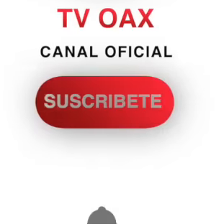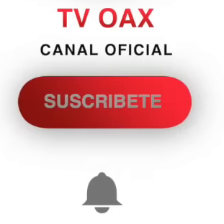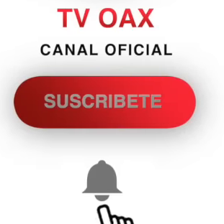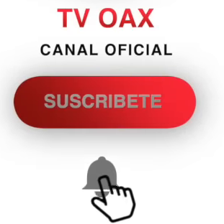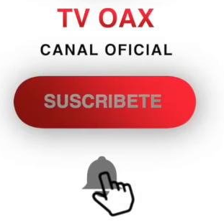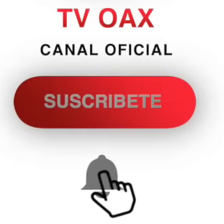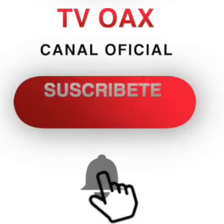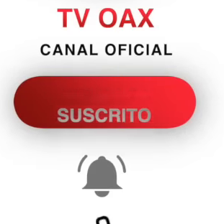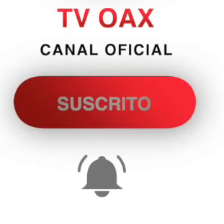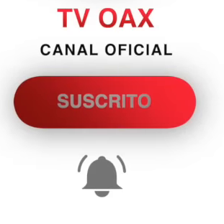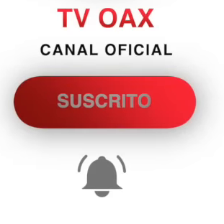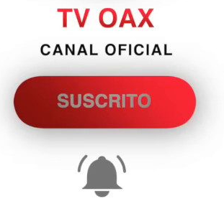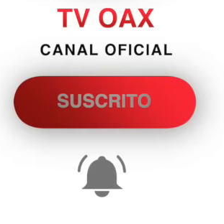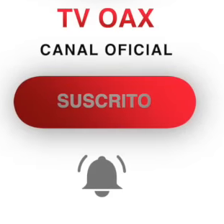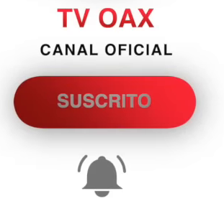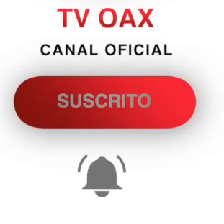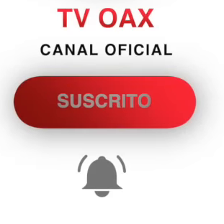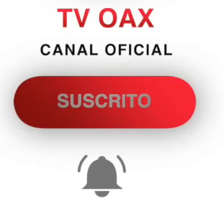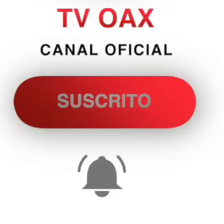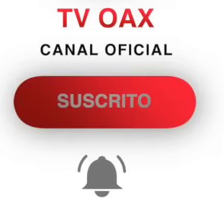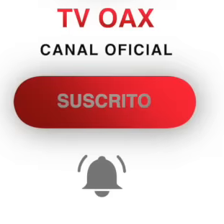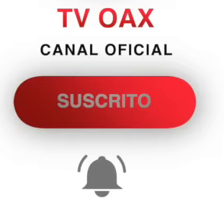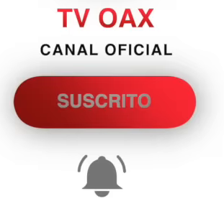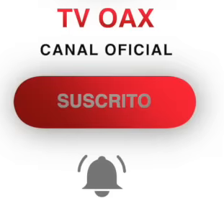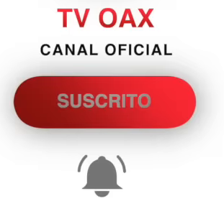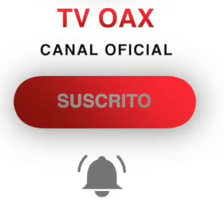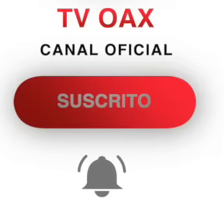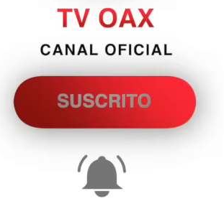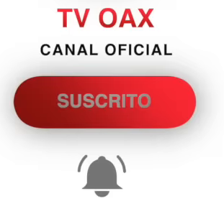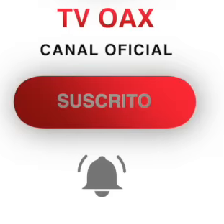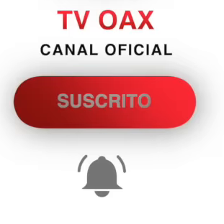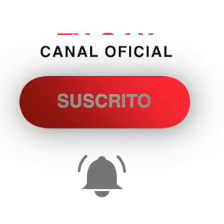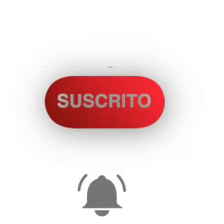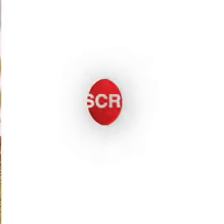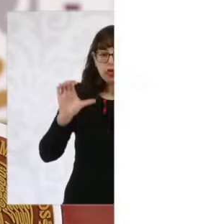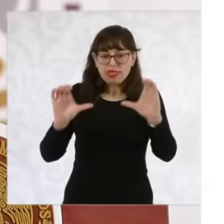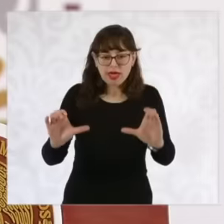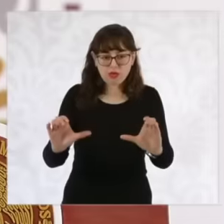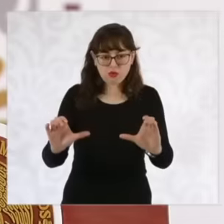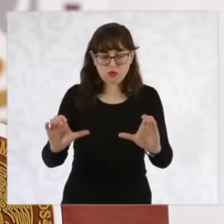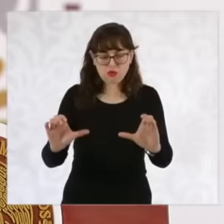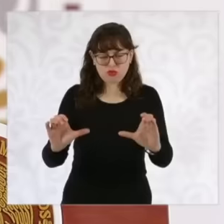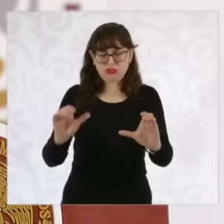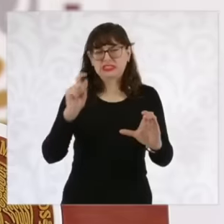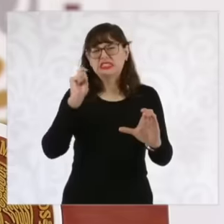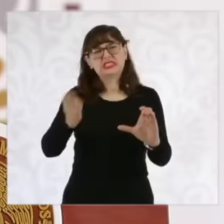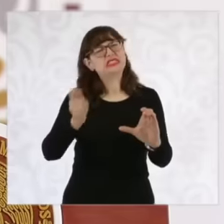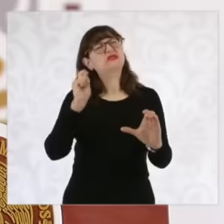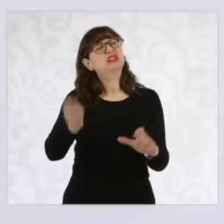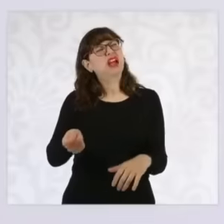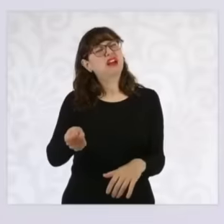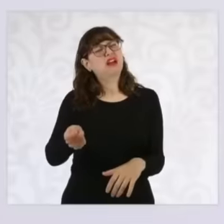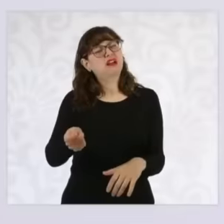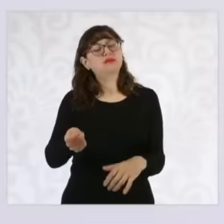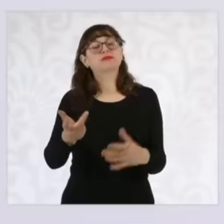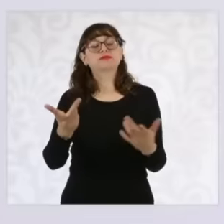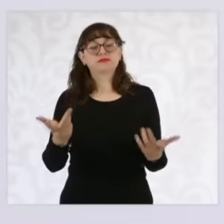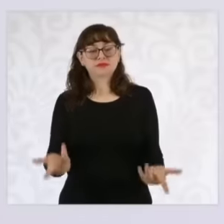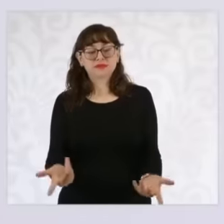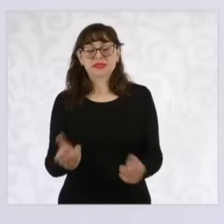National Care System. What does the care system mean? Women have dedicated themselves to the